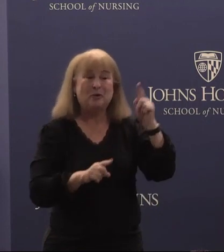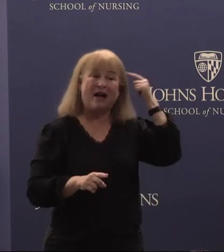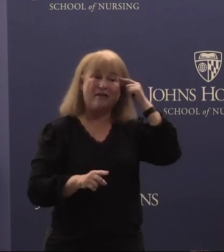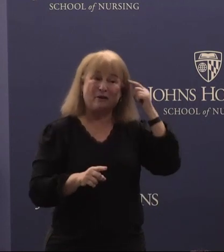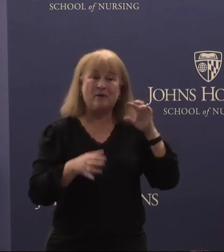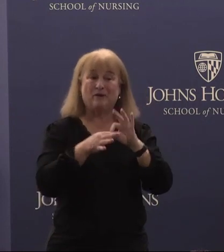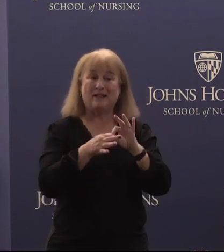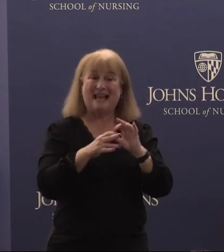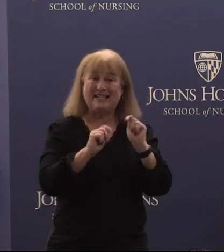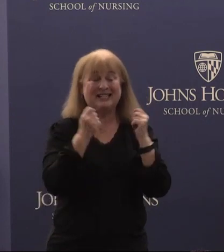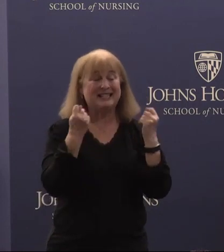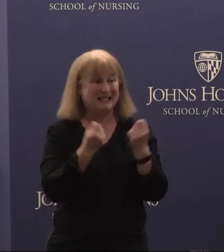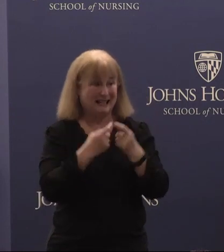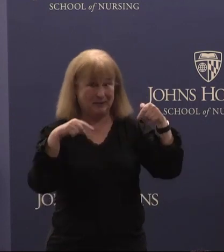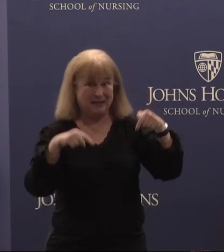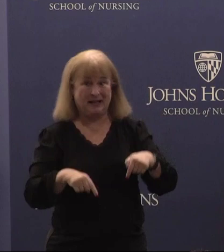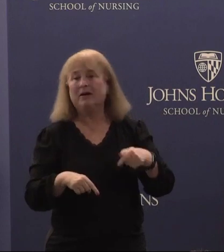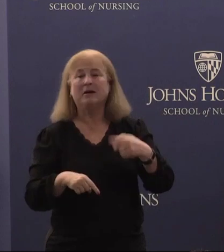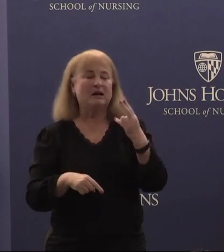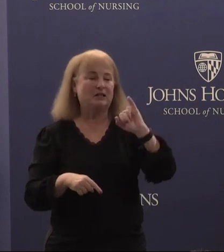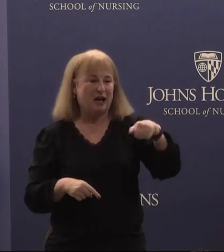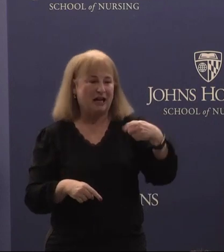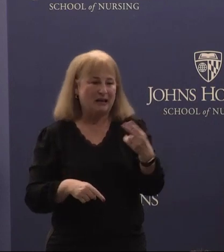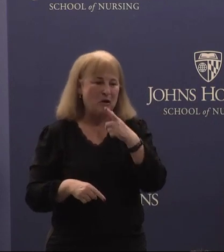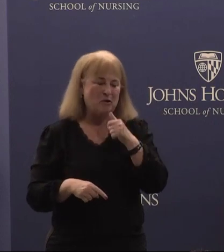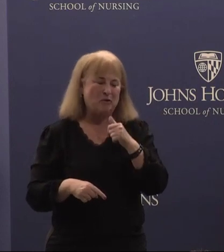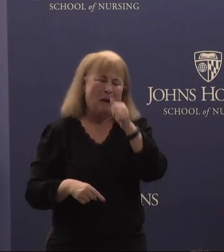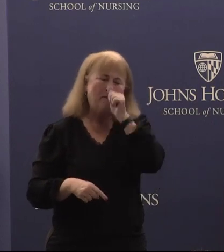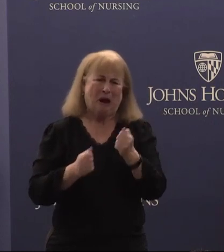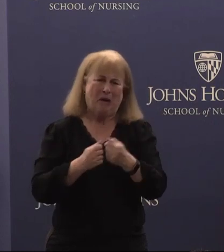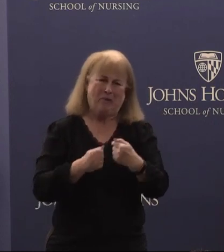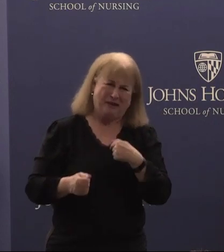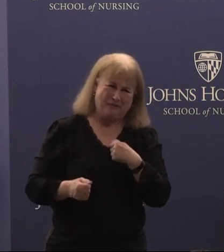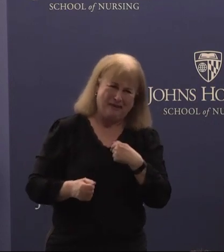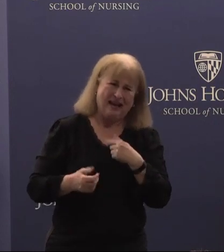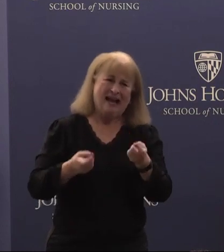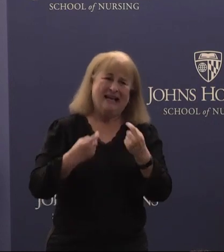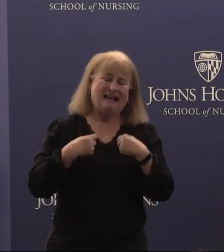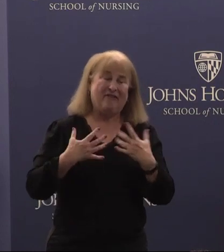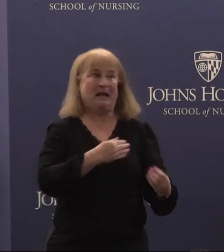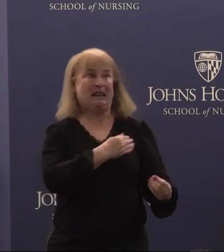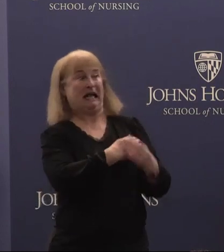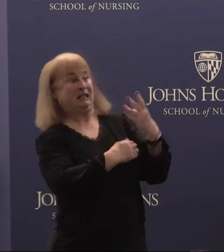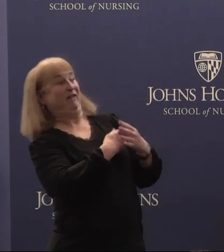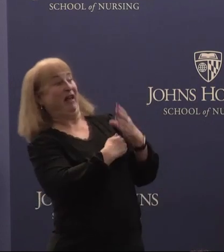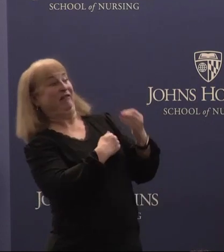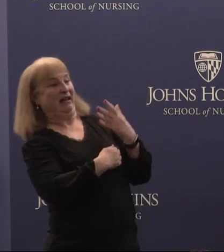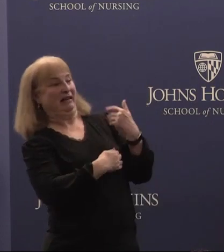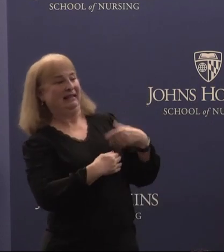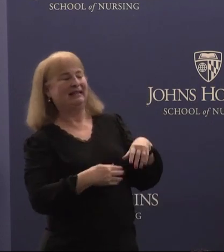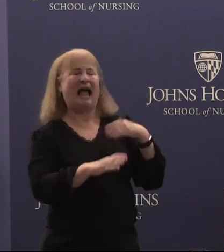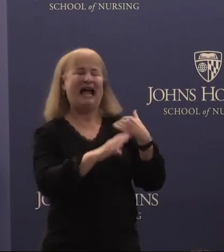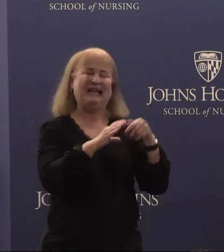teams here at Hopkins who has put up with me and gave me lots of advice. I email you every day,